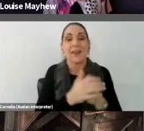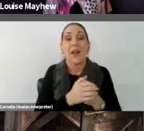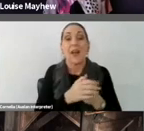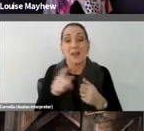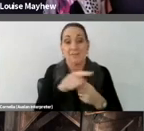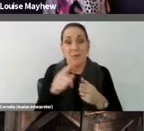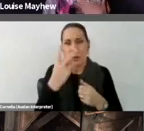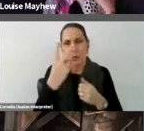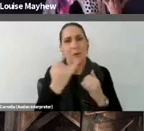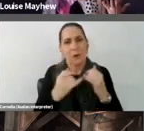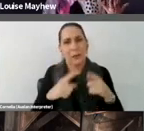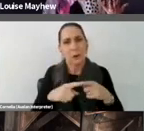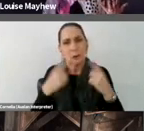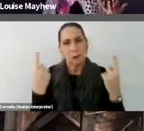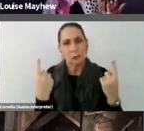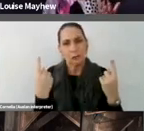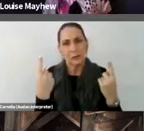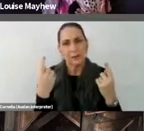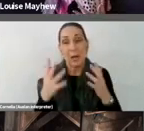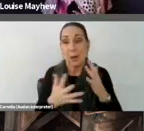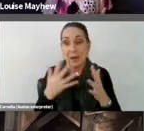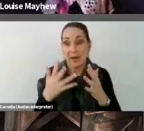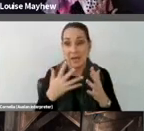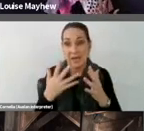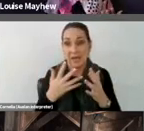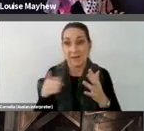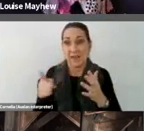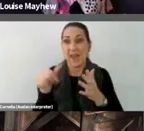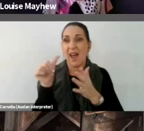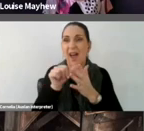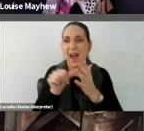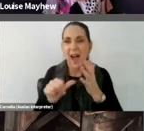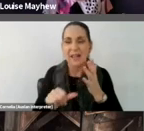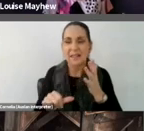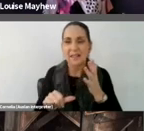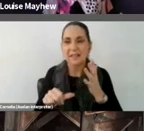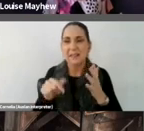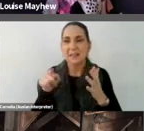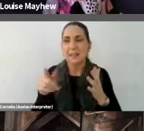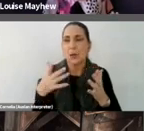Where the past three artists asked for a kind of bodily freedom, both James